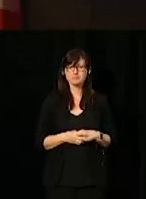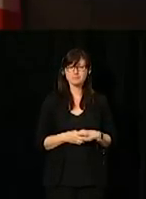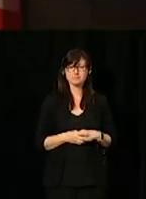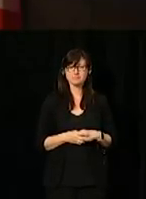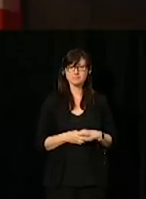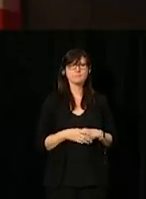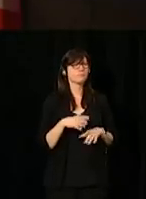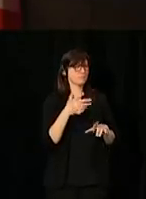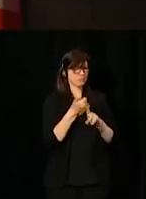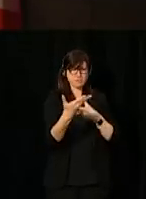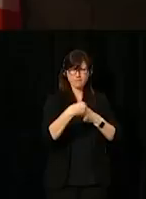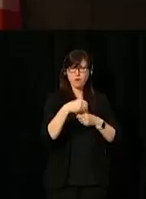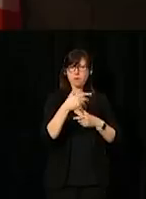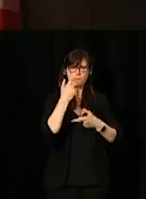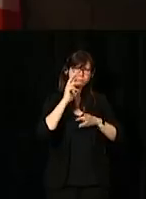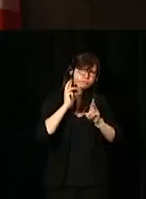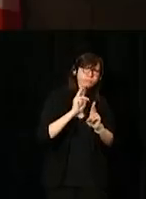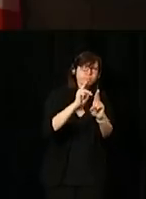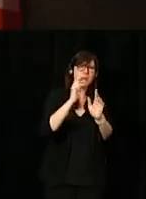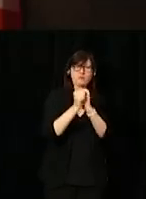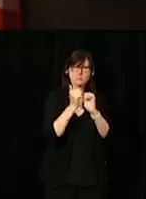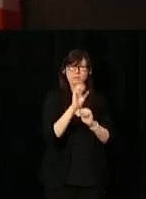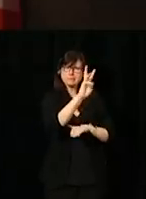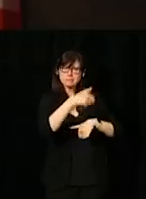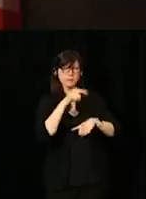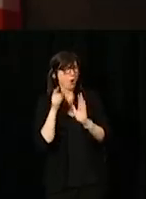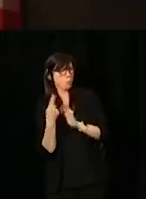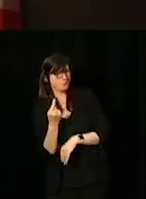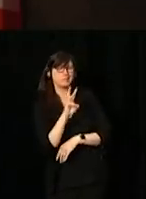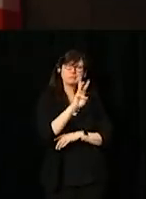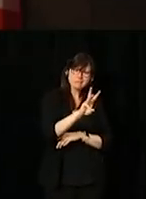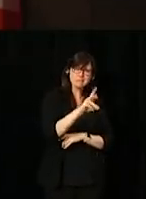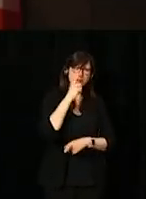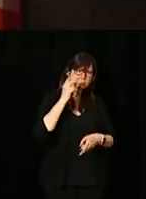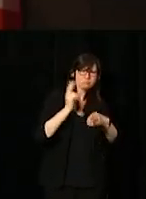...In sports six times, not just once. Have to go for six.